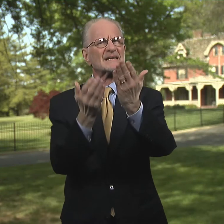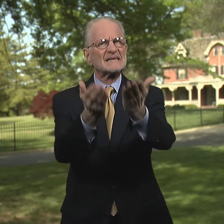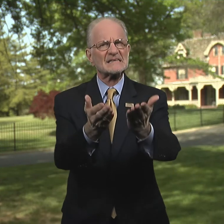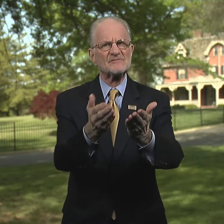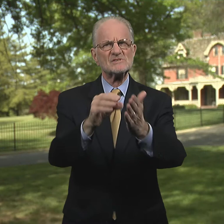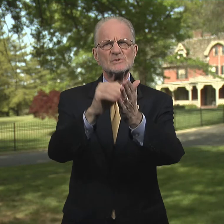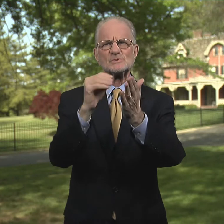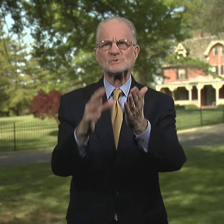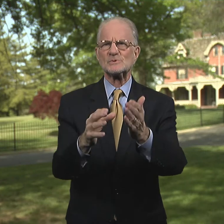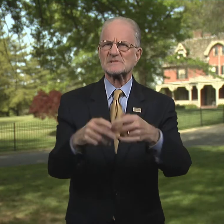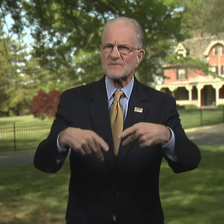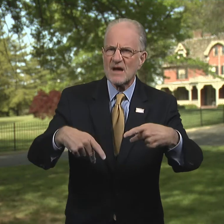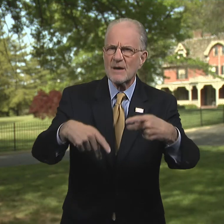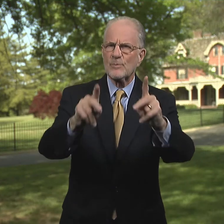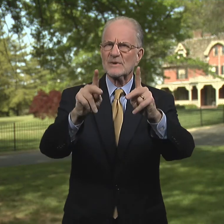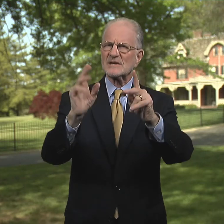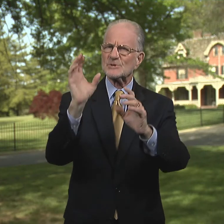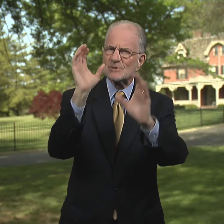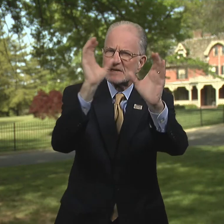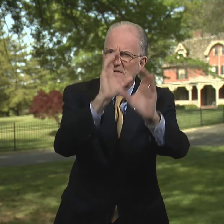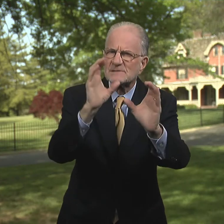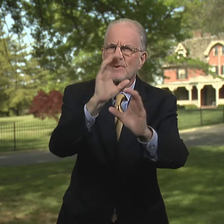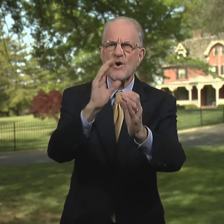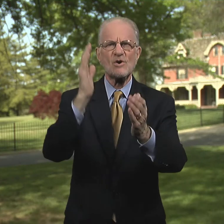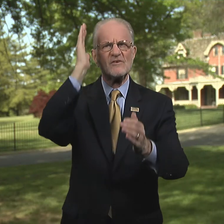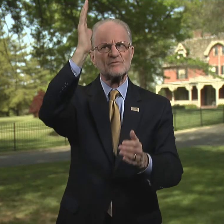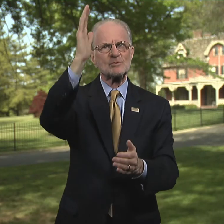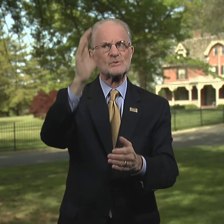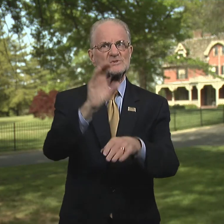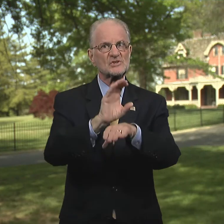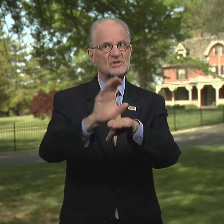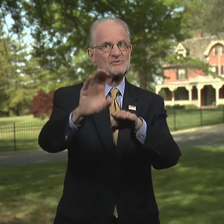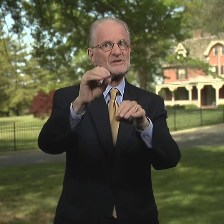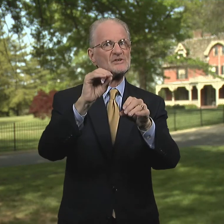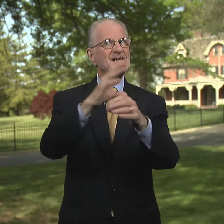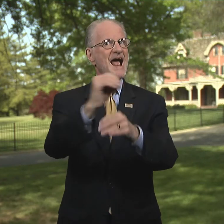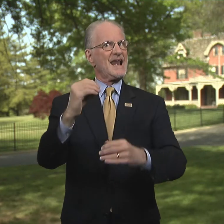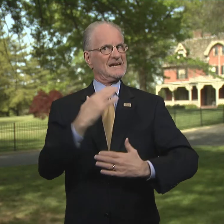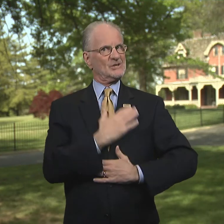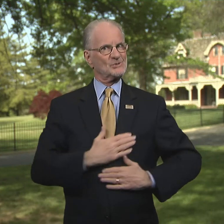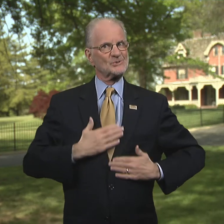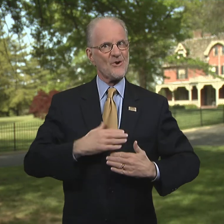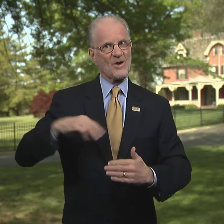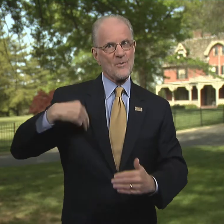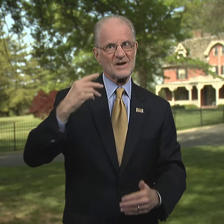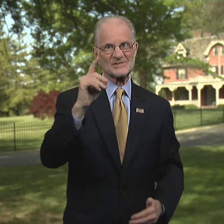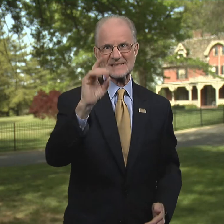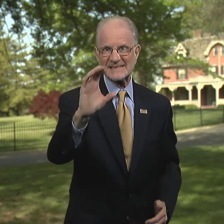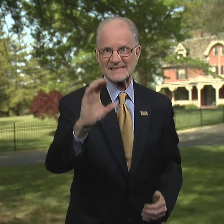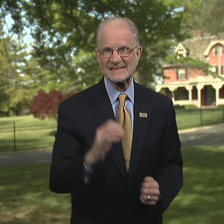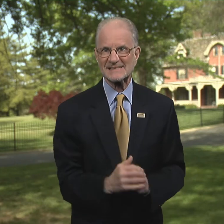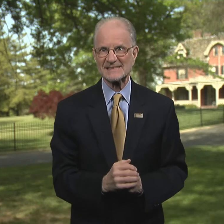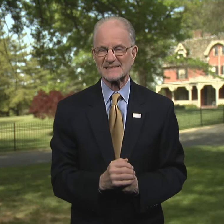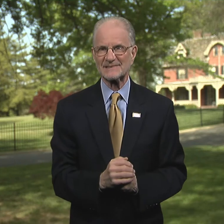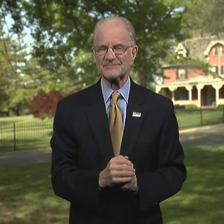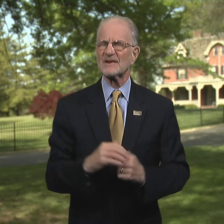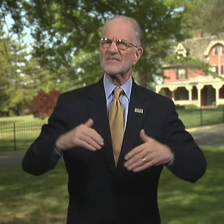It gives students the opportunity to explore future careers and enjoy Washington, D.C.